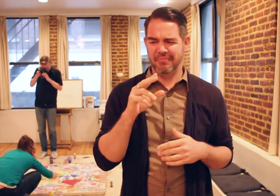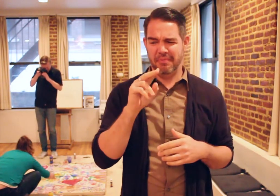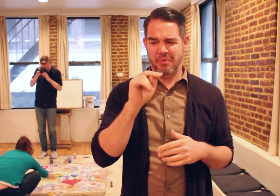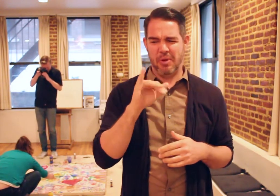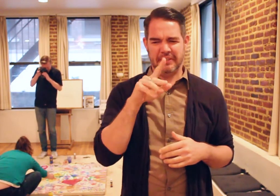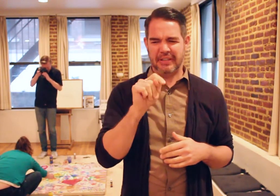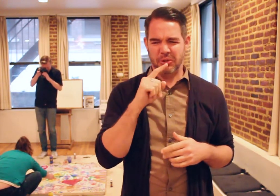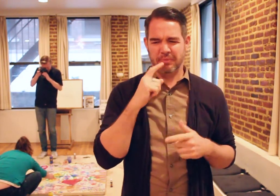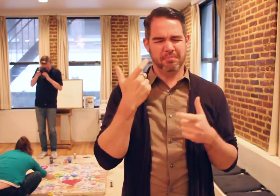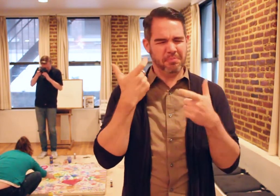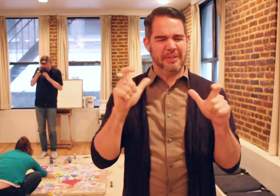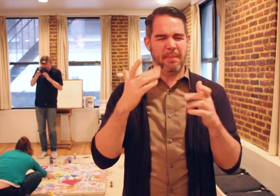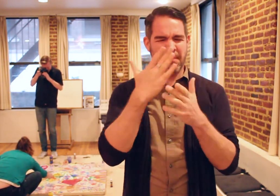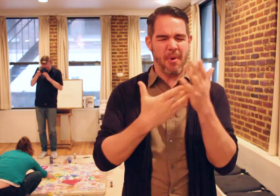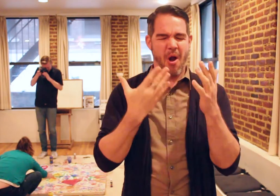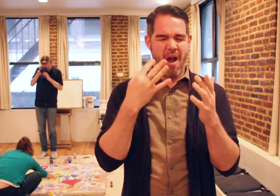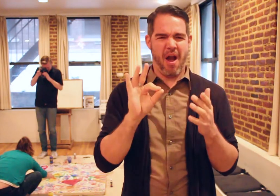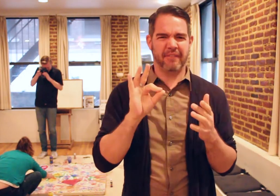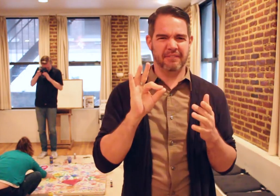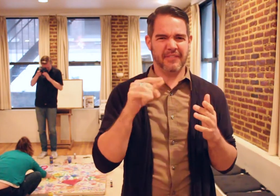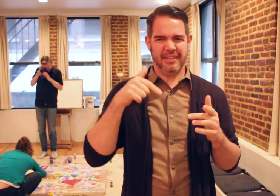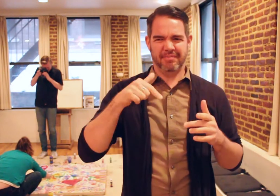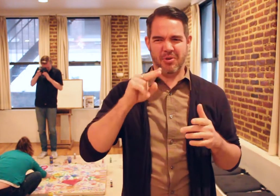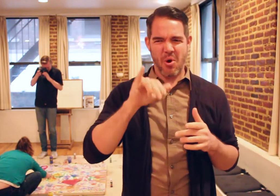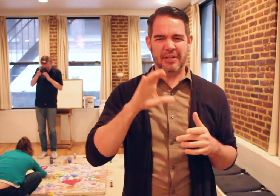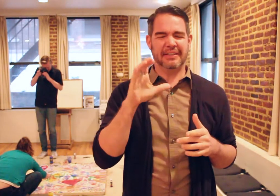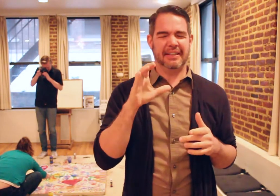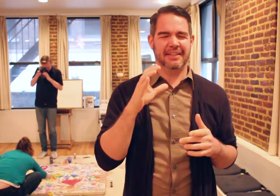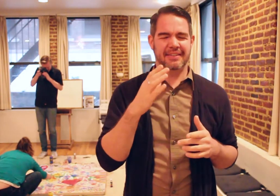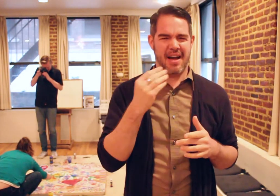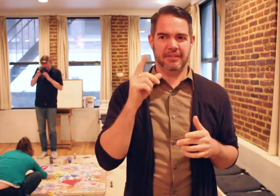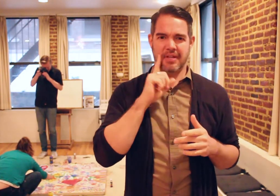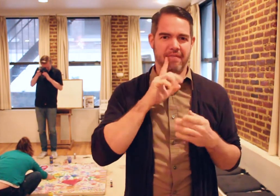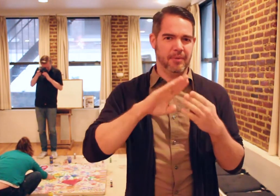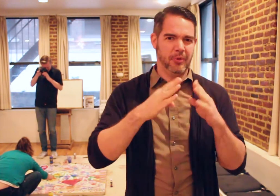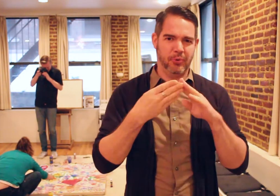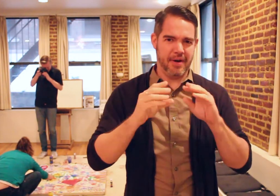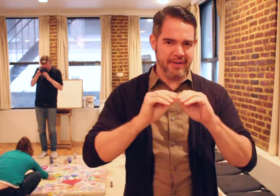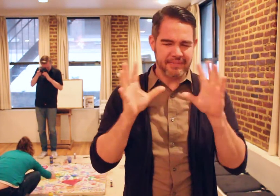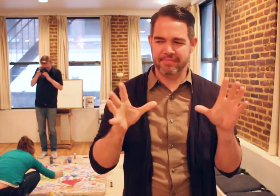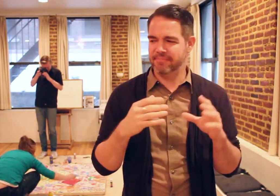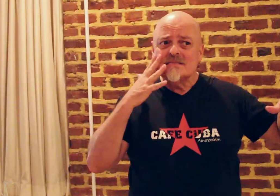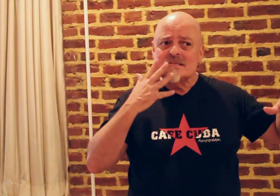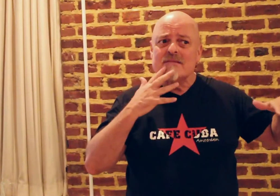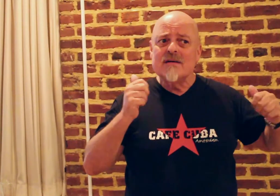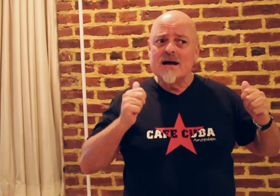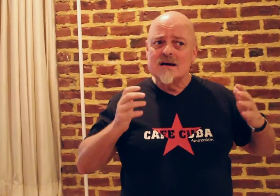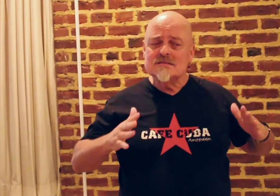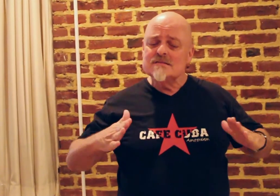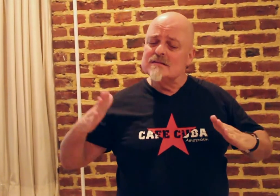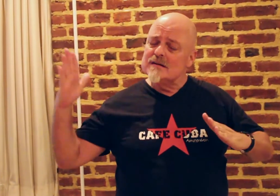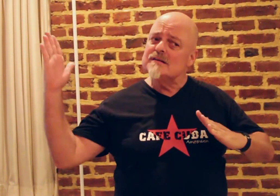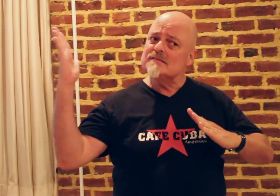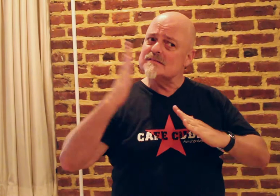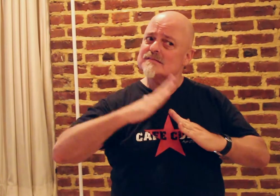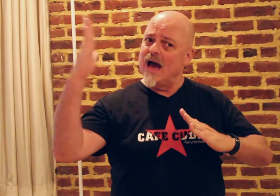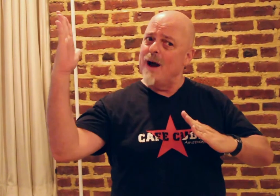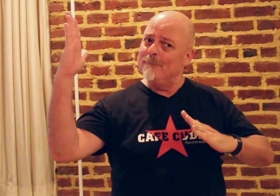NYDT is a big part of this city, NYC and the Deaf community as a whole! Deaf actors are the best!